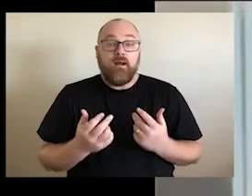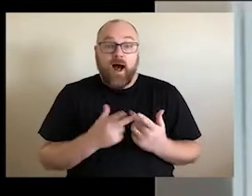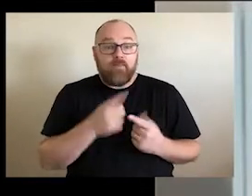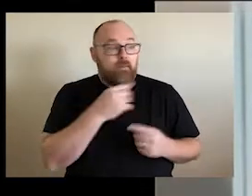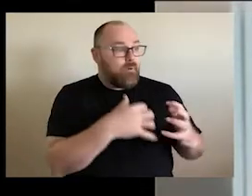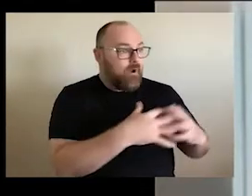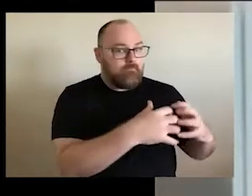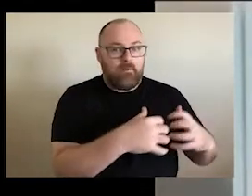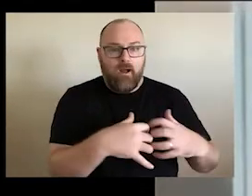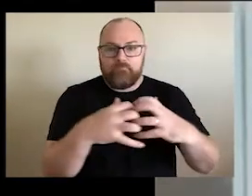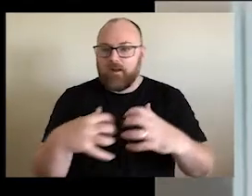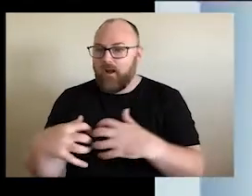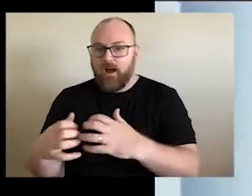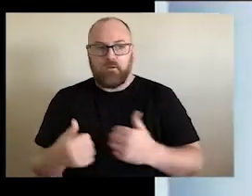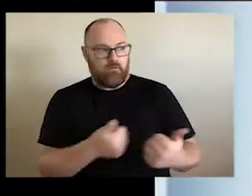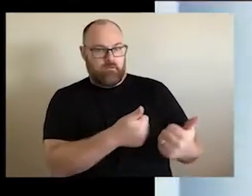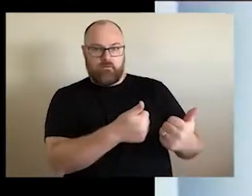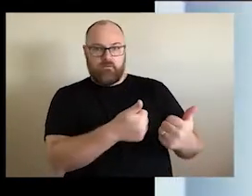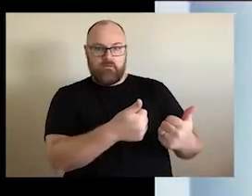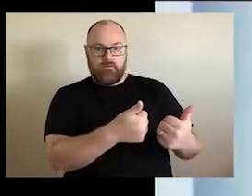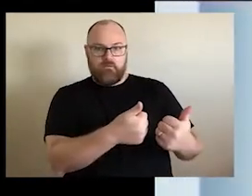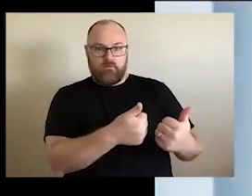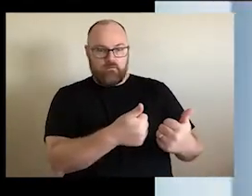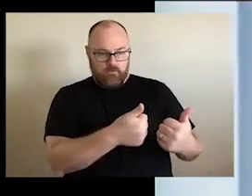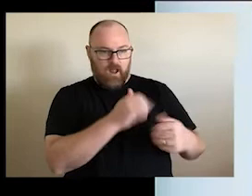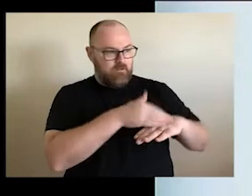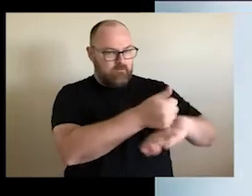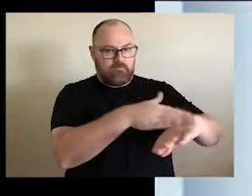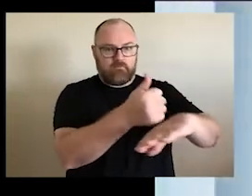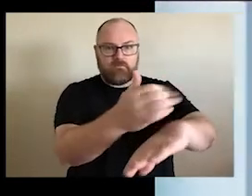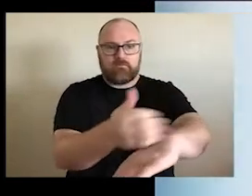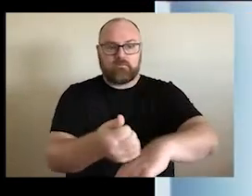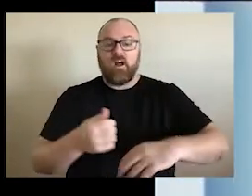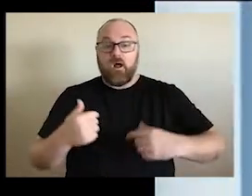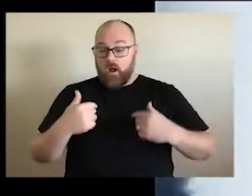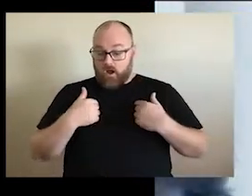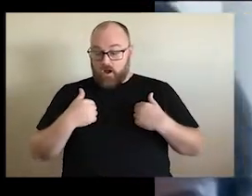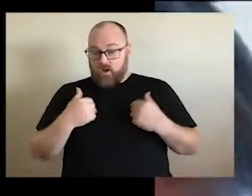we've got ten meetings going. Yeah, I include Aboriginal and nearly every single thing of my work that I do.